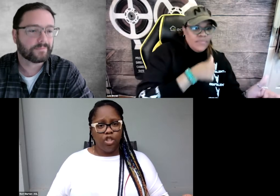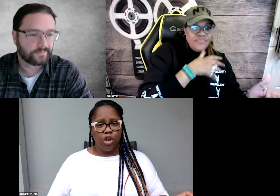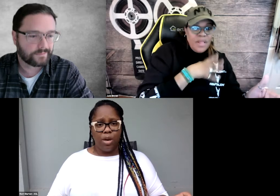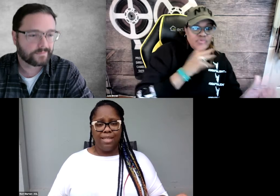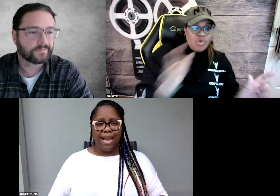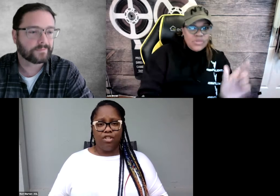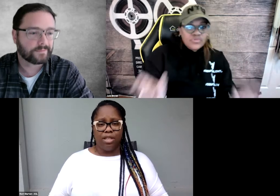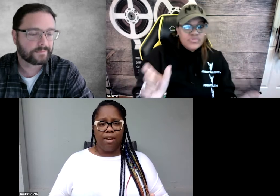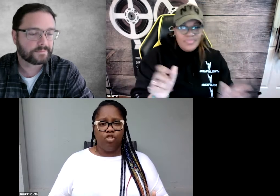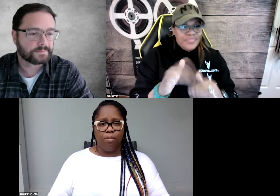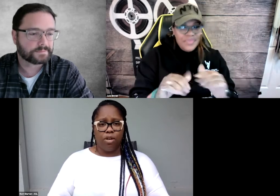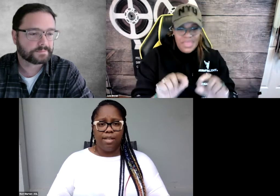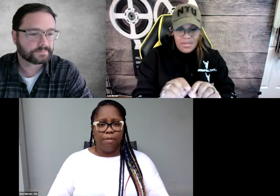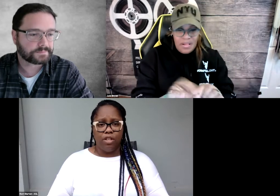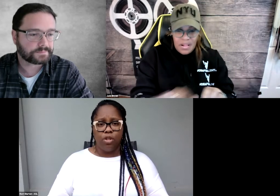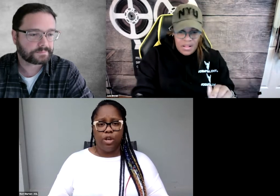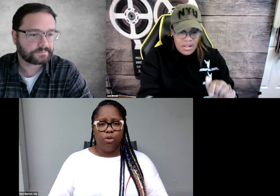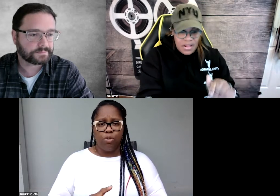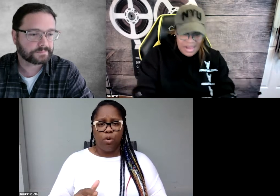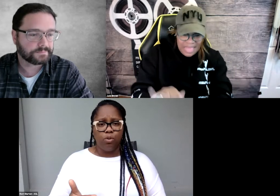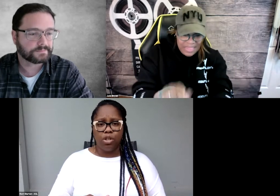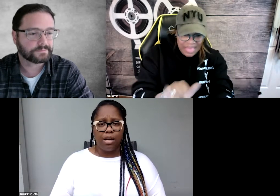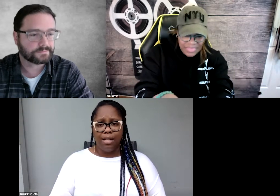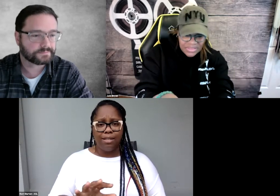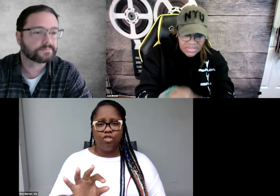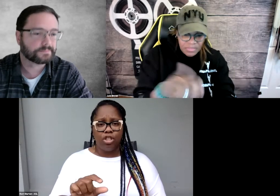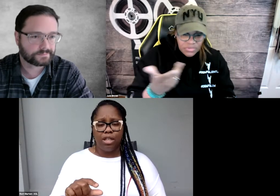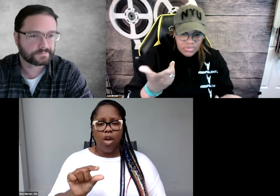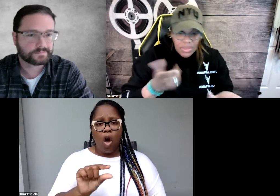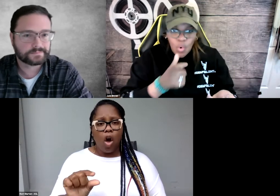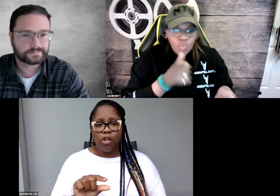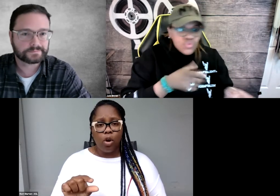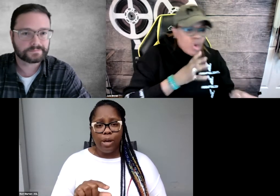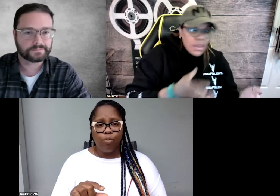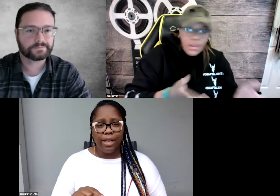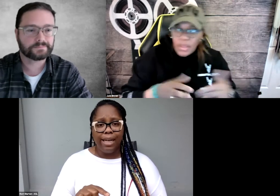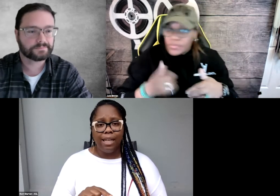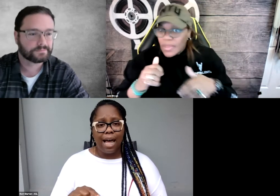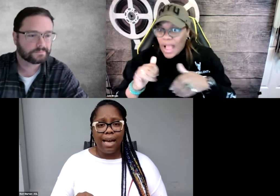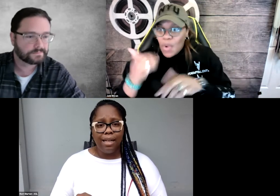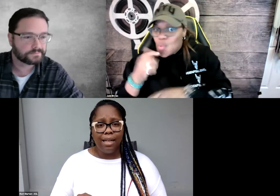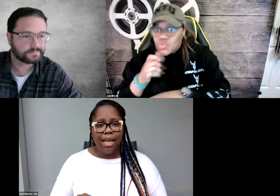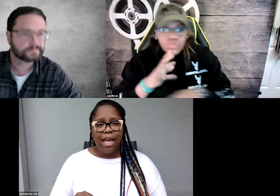So it's not just kind of jumbled on top of each other and you don't know who's talking because it's just an ongoing running line.